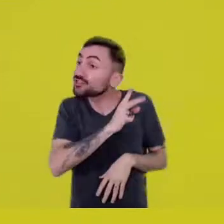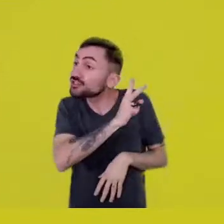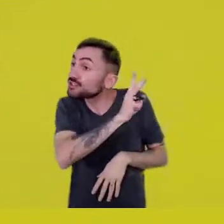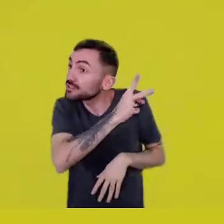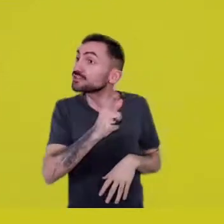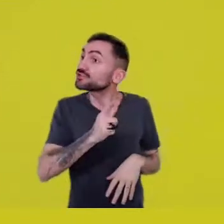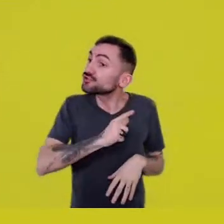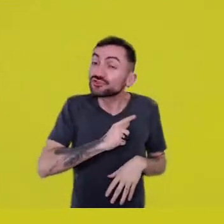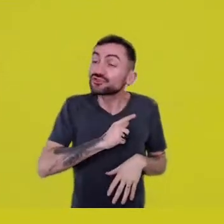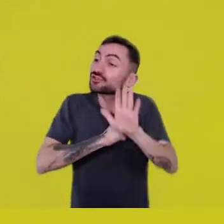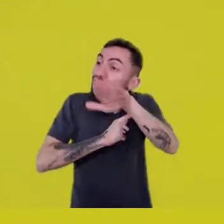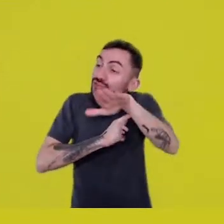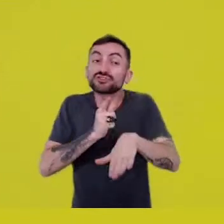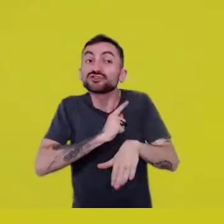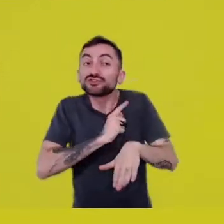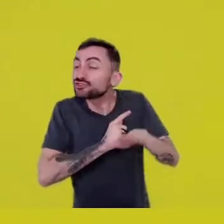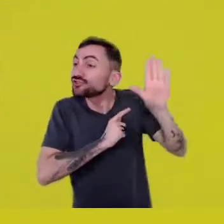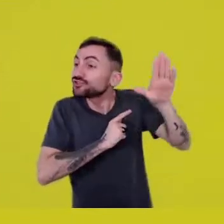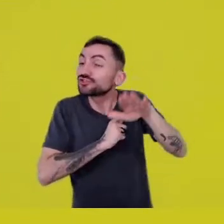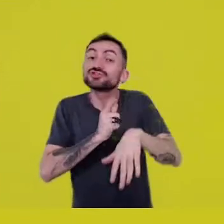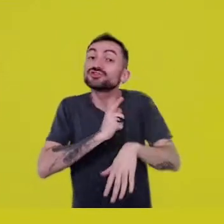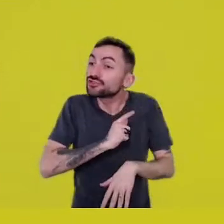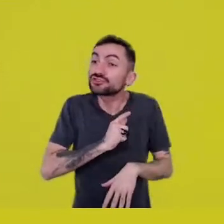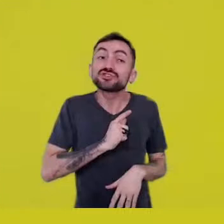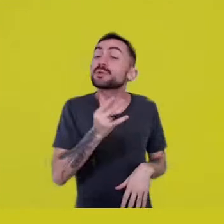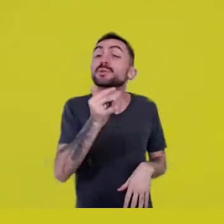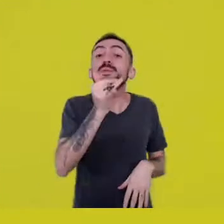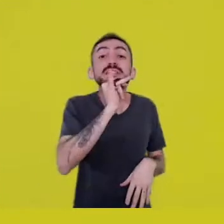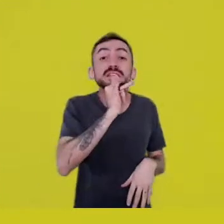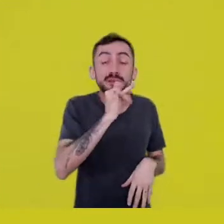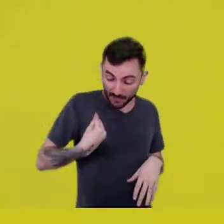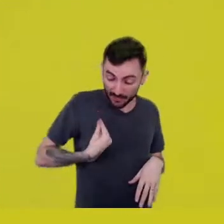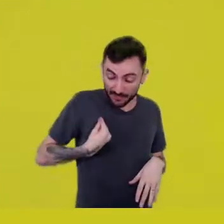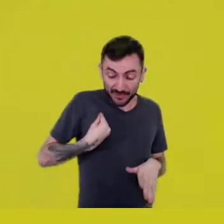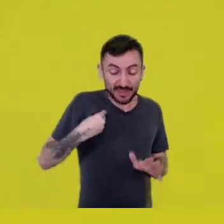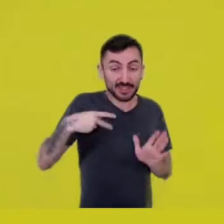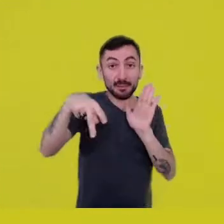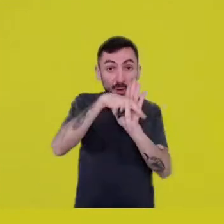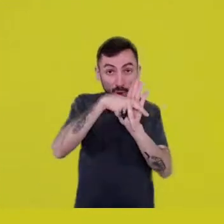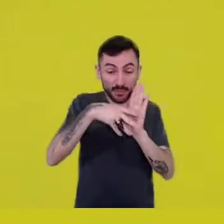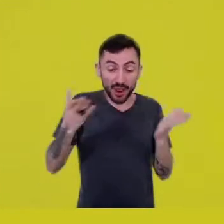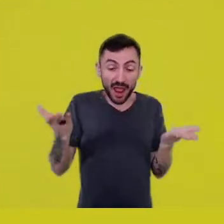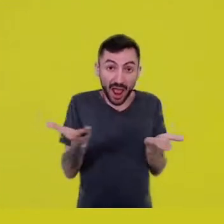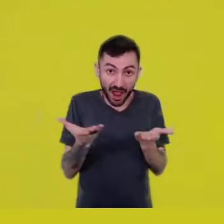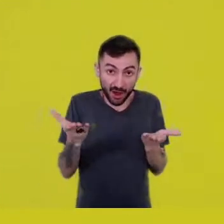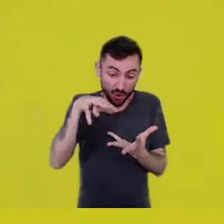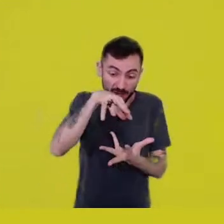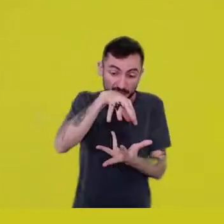the natural basis of life on Earth being destroyed.